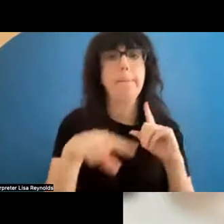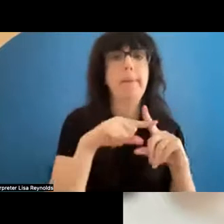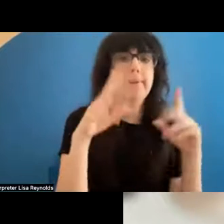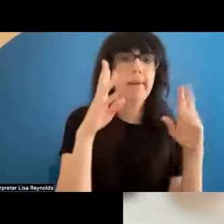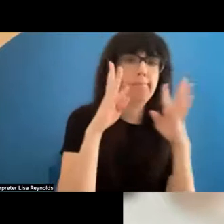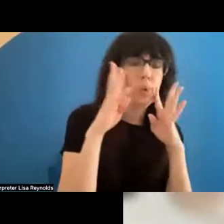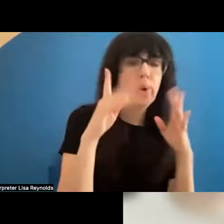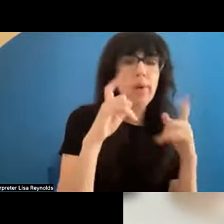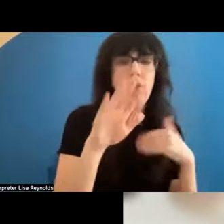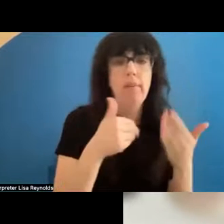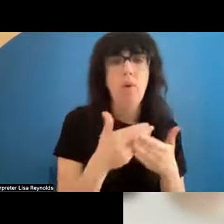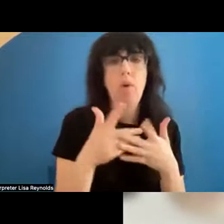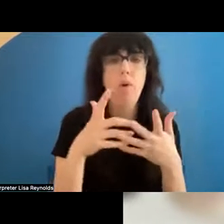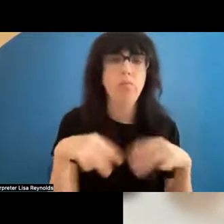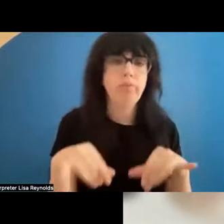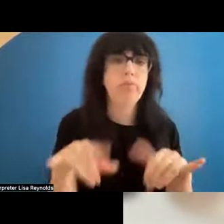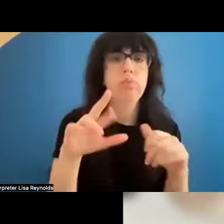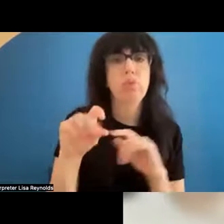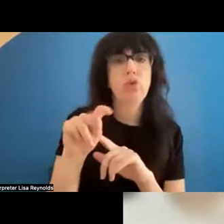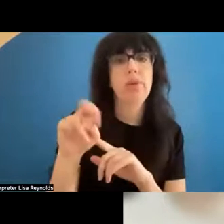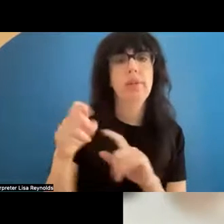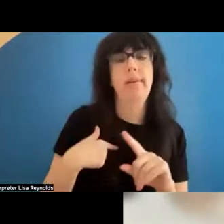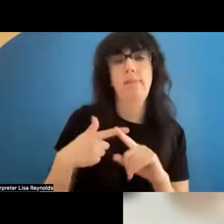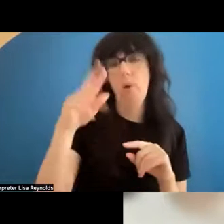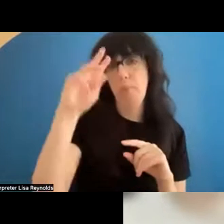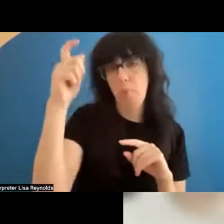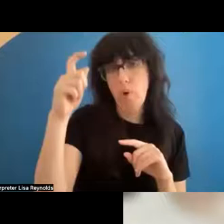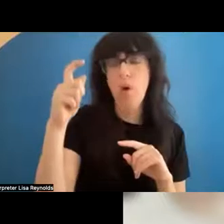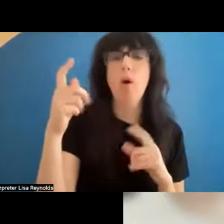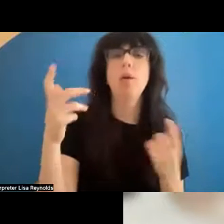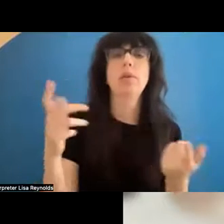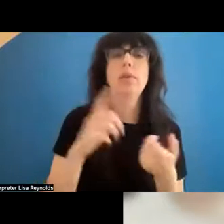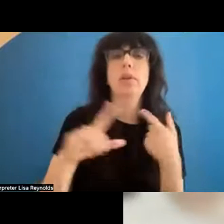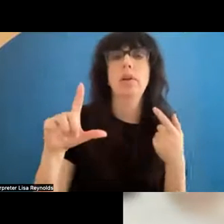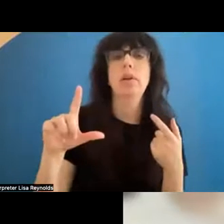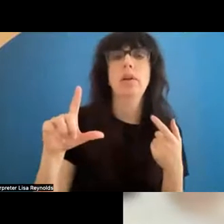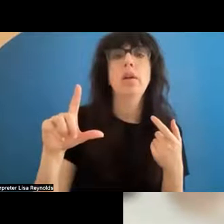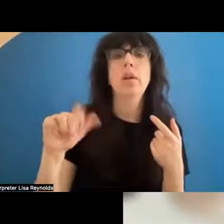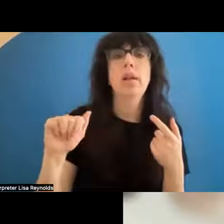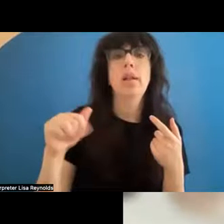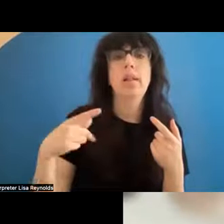you club and I choreograph all the routines.